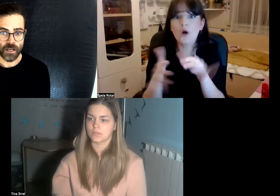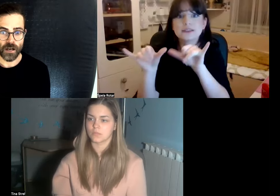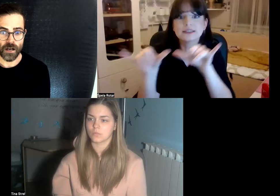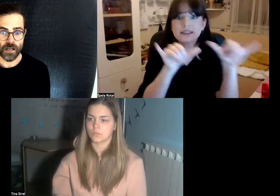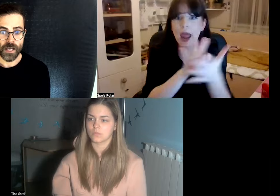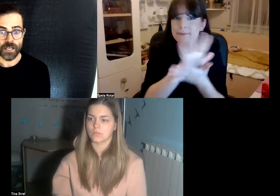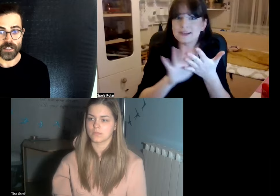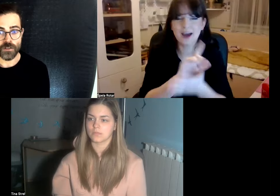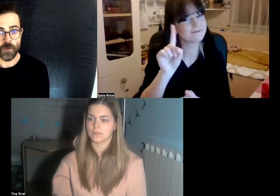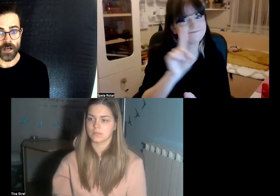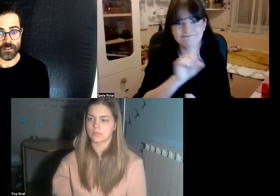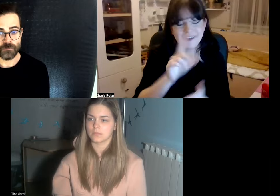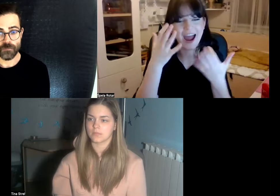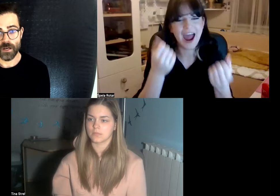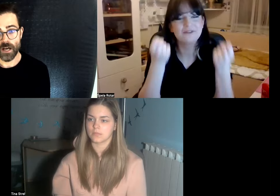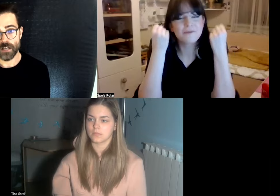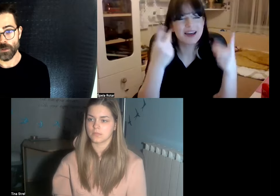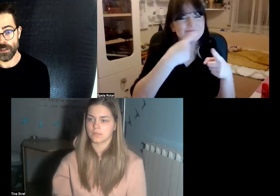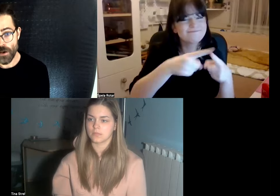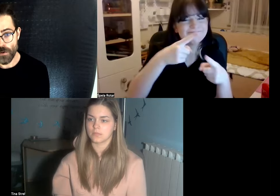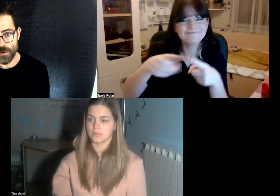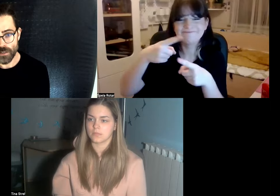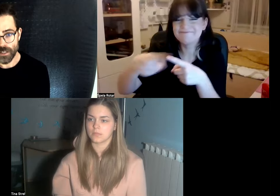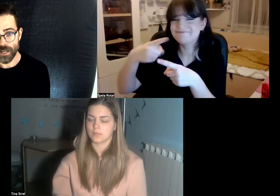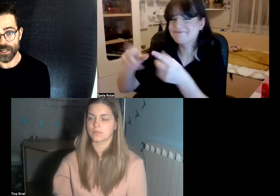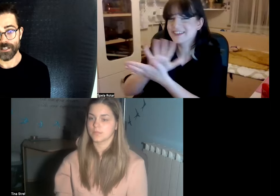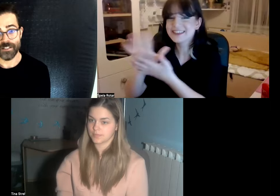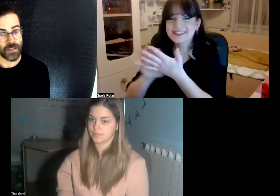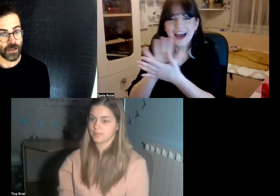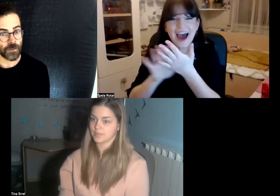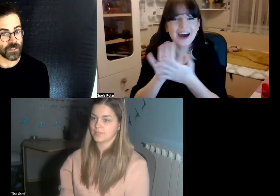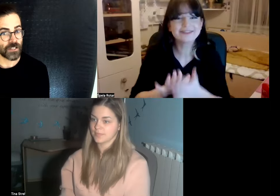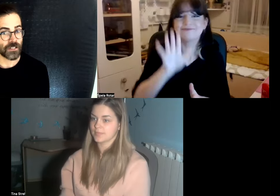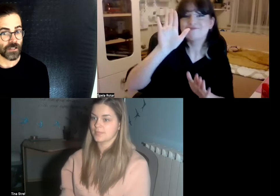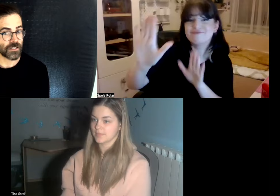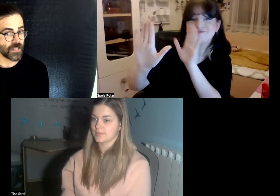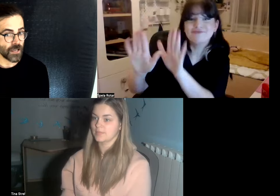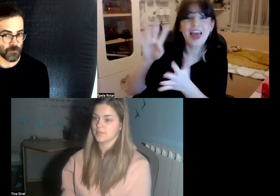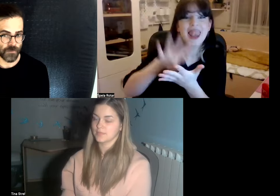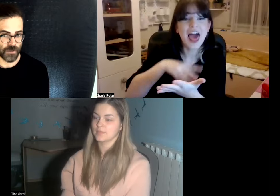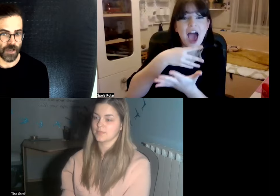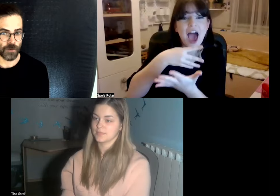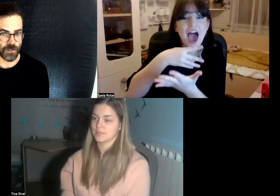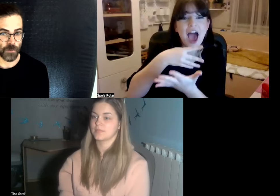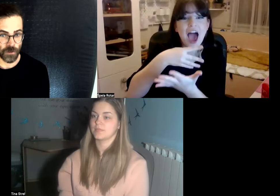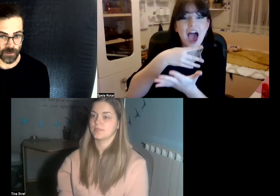and as you might as well know sign language is not the same across the world